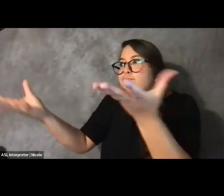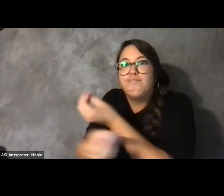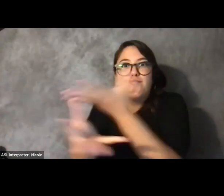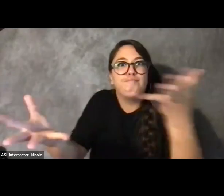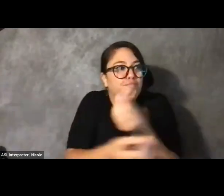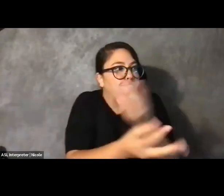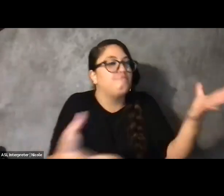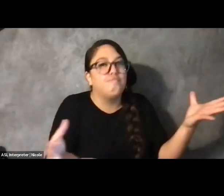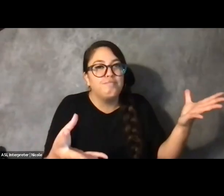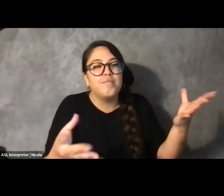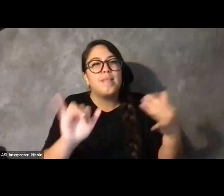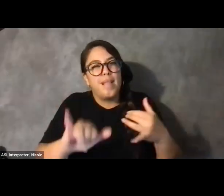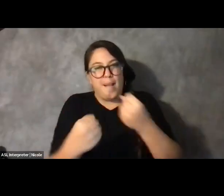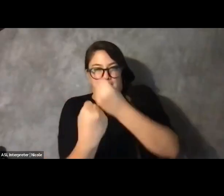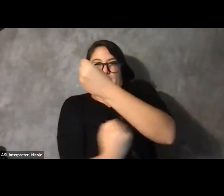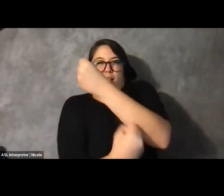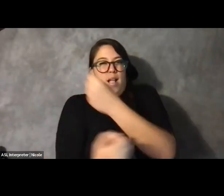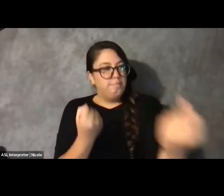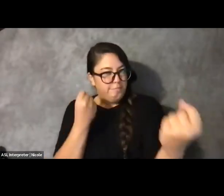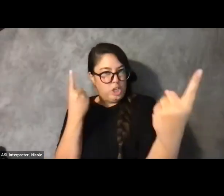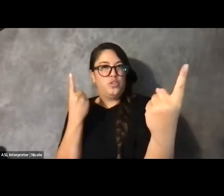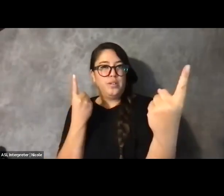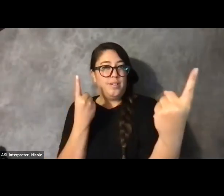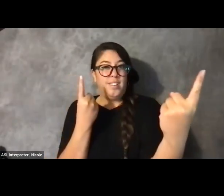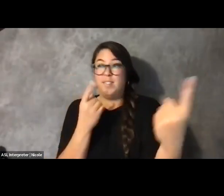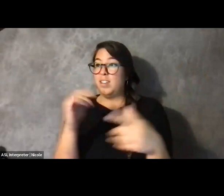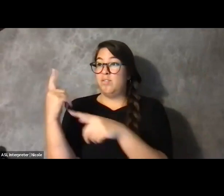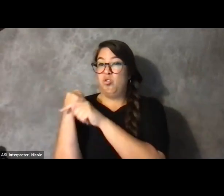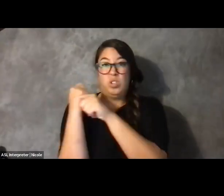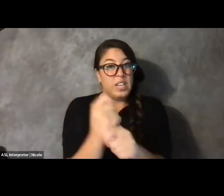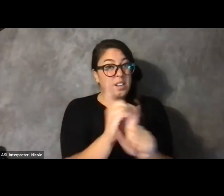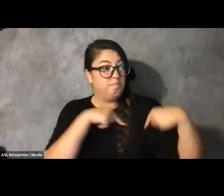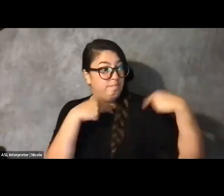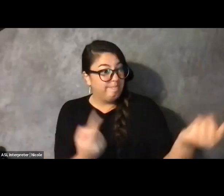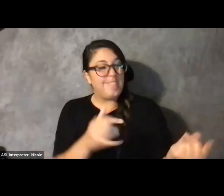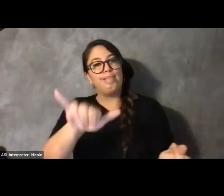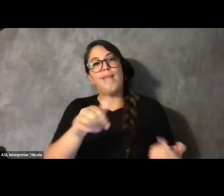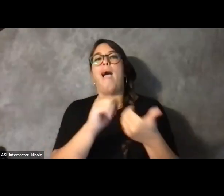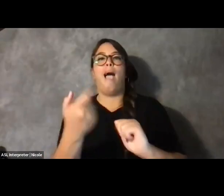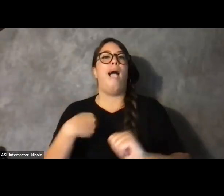because that is how we have traditionally moved forward as a community, as disabled people.